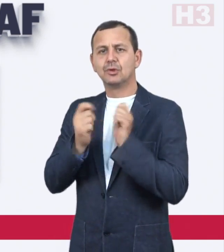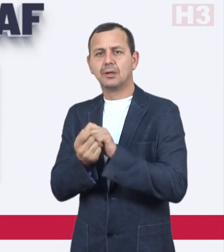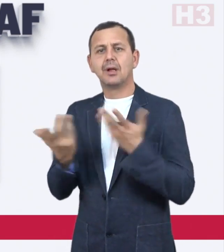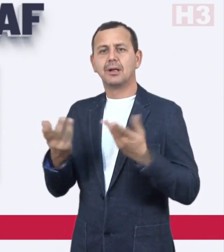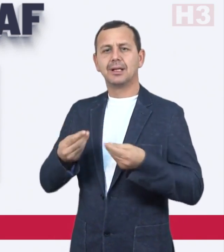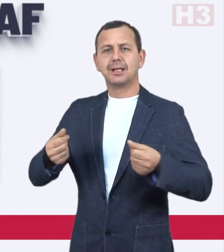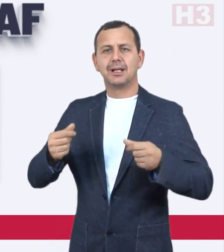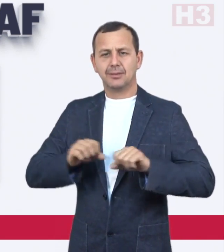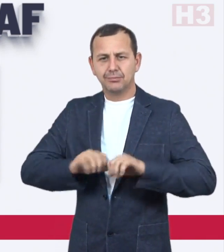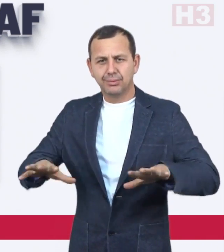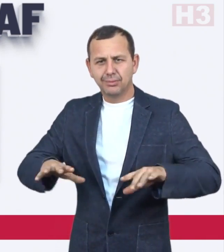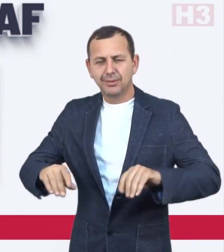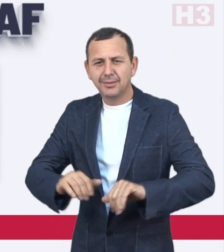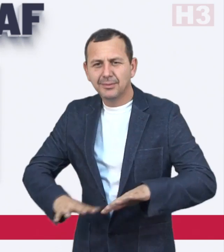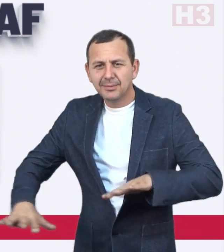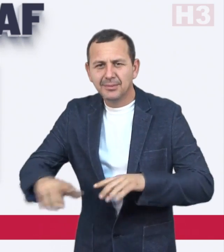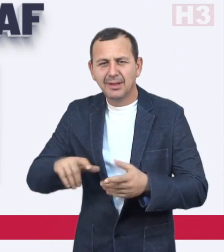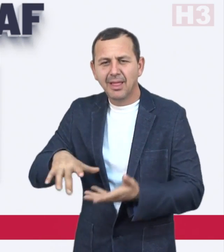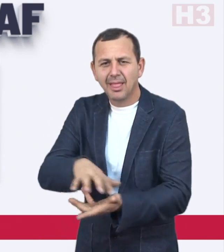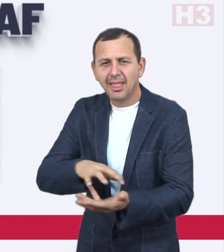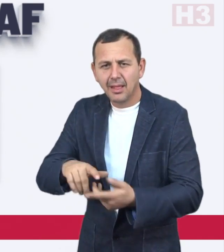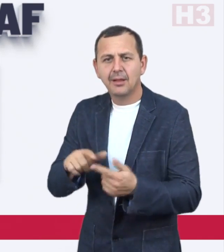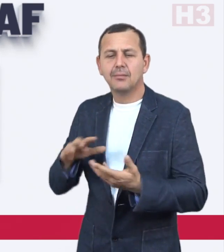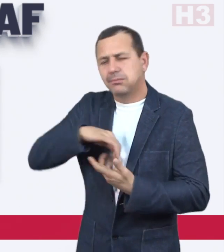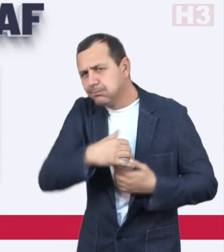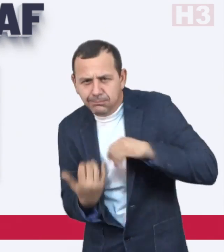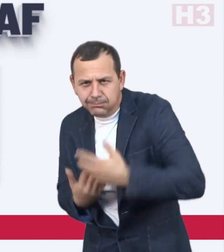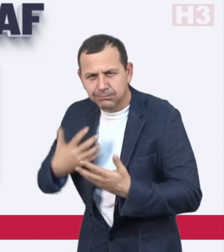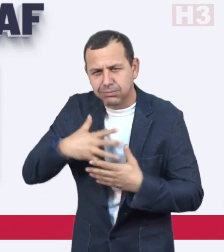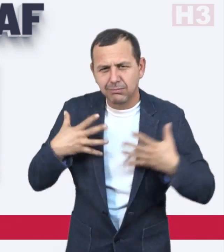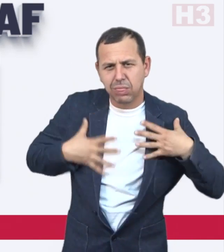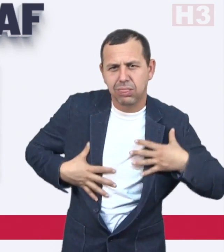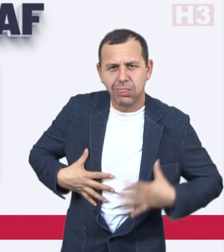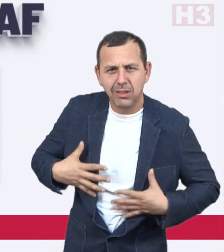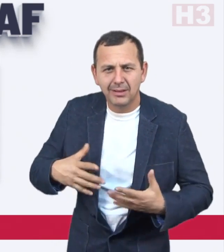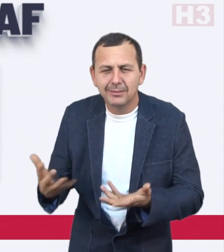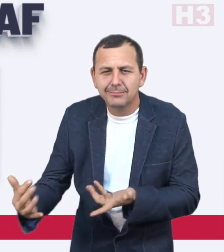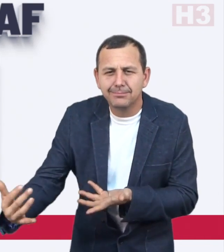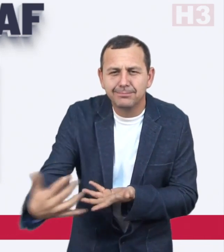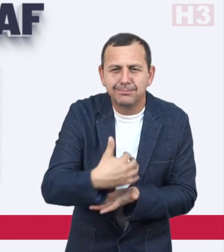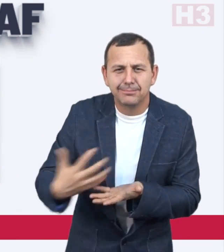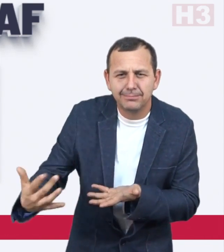has to resort to fighting mud-wrestling competitions to